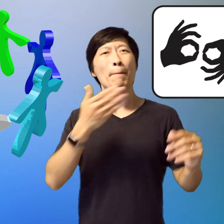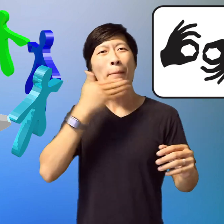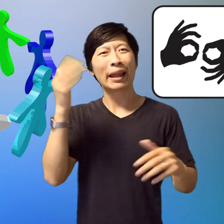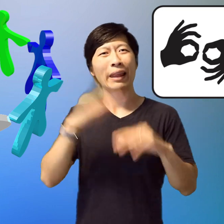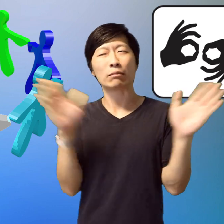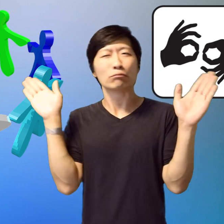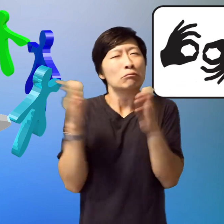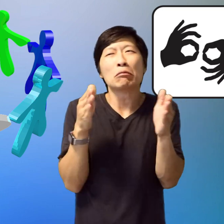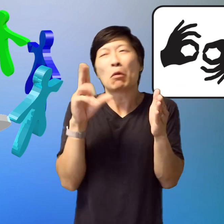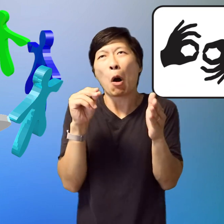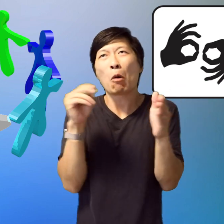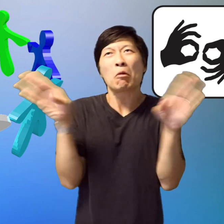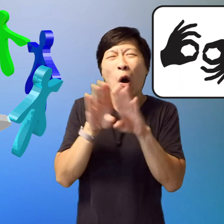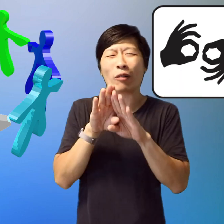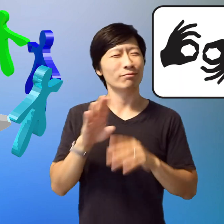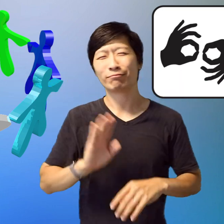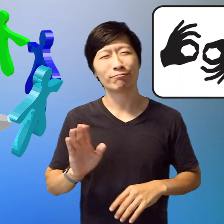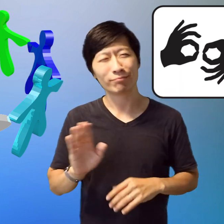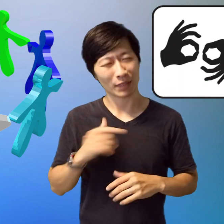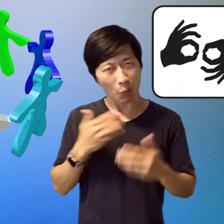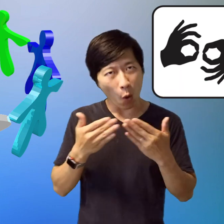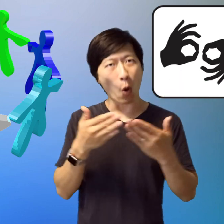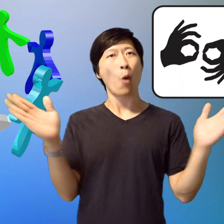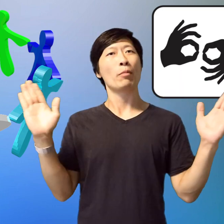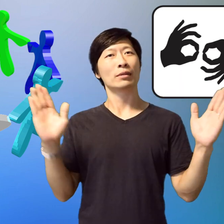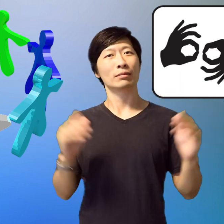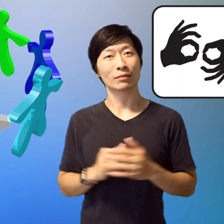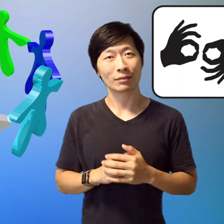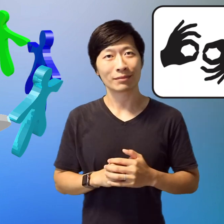they'll become interpreters. I don't want to close people off, I want to give